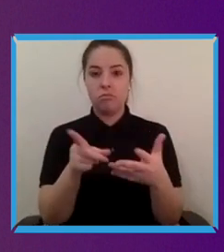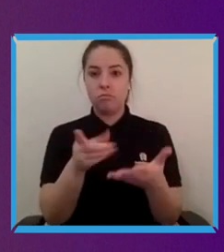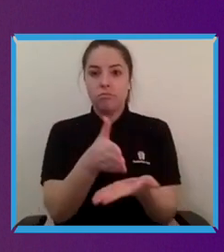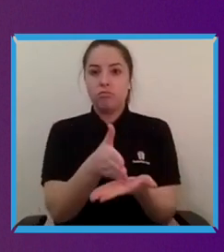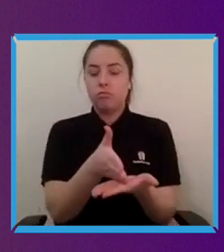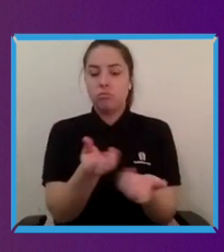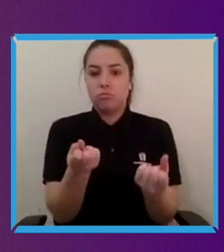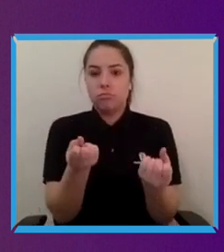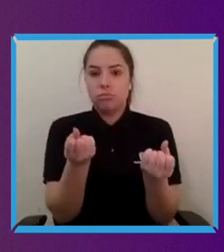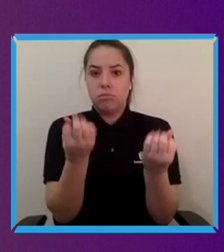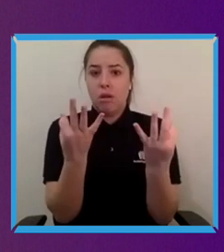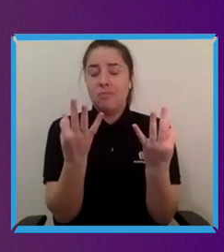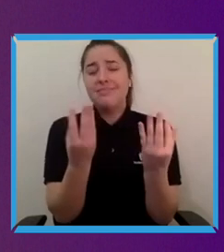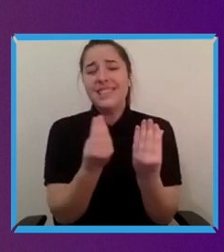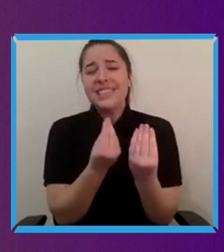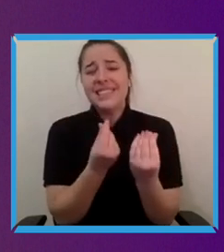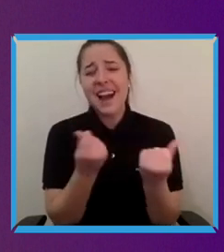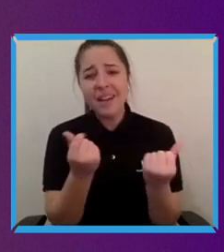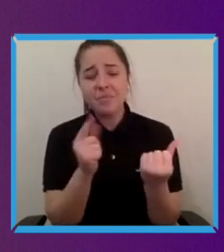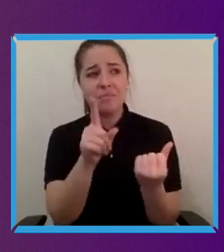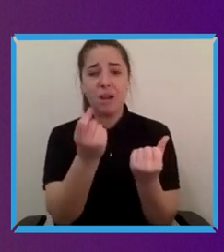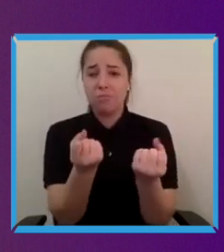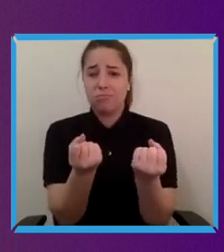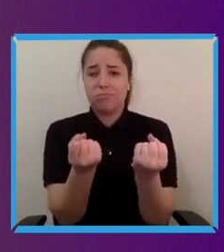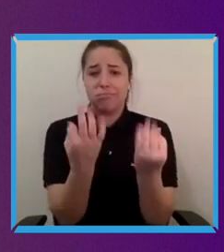relative to other western nations the challenge of getting any like state